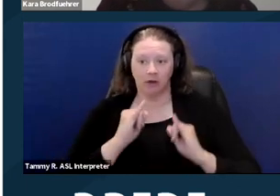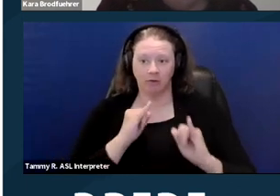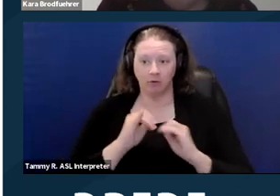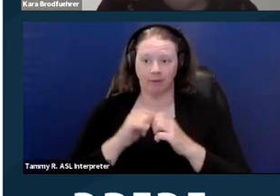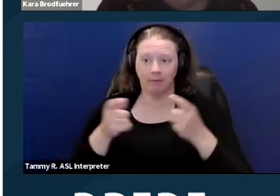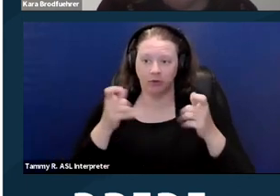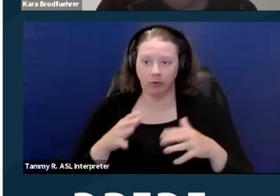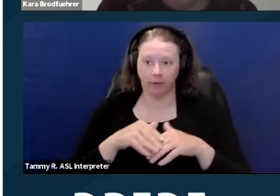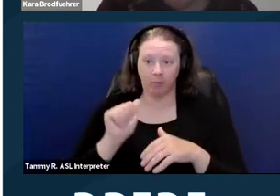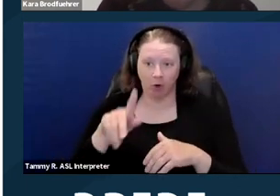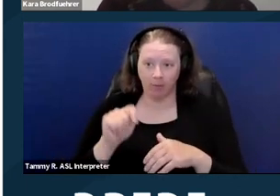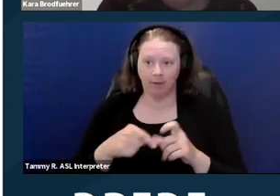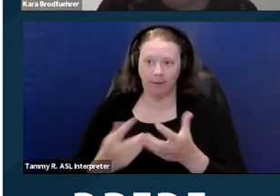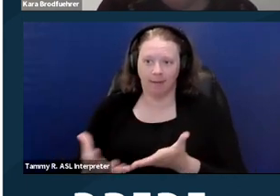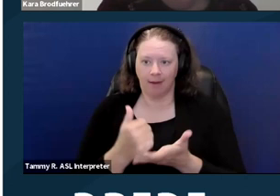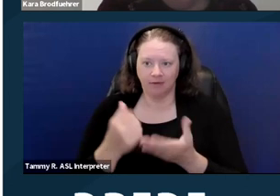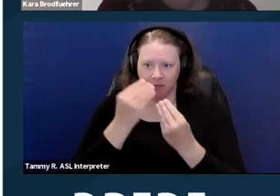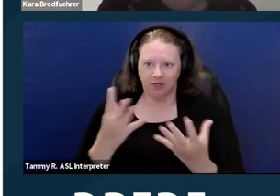So, during the investigations process,